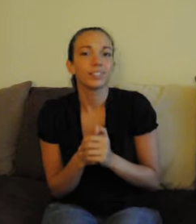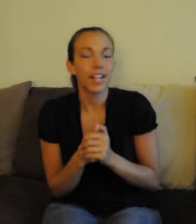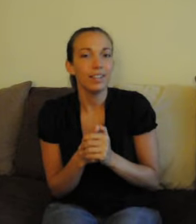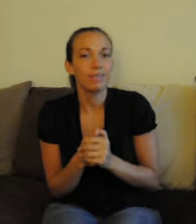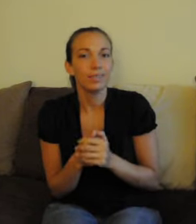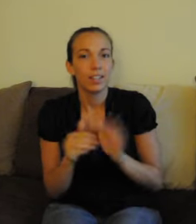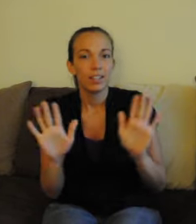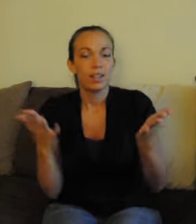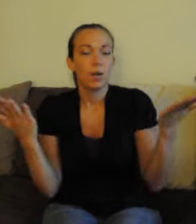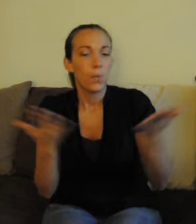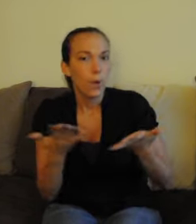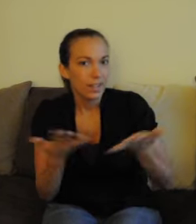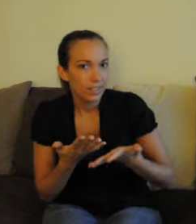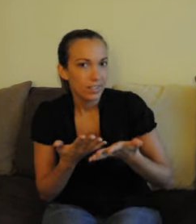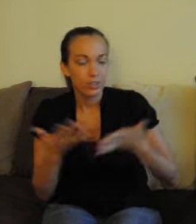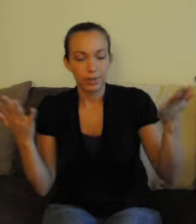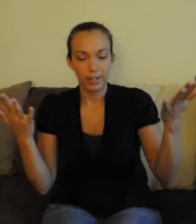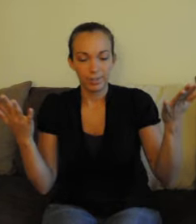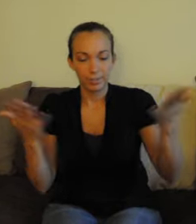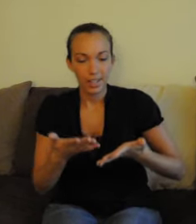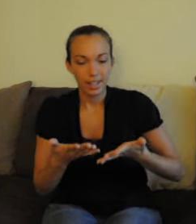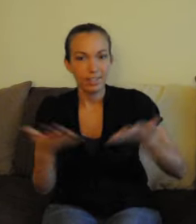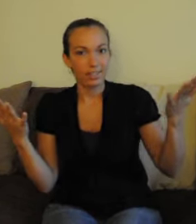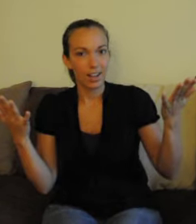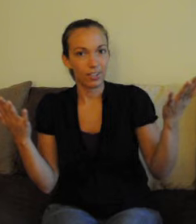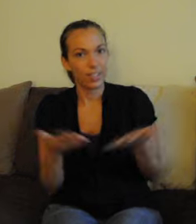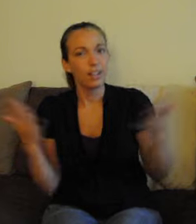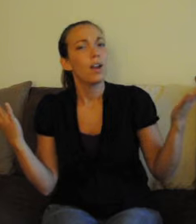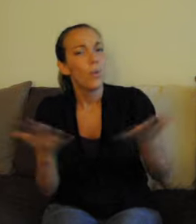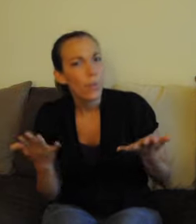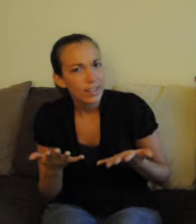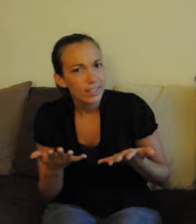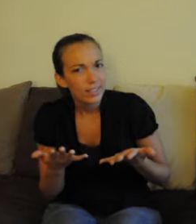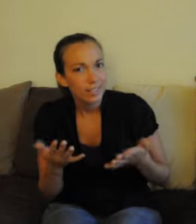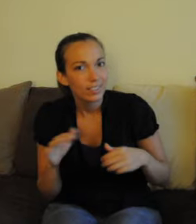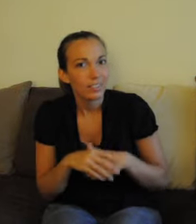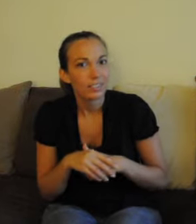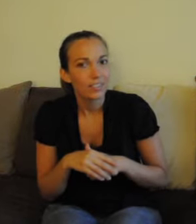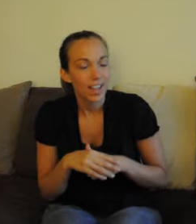so bring them, in out in. "What"